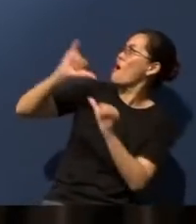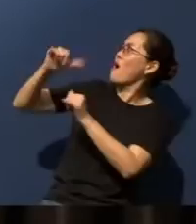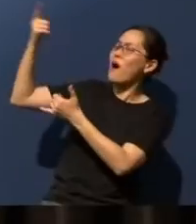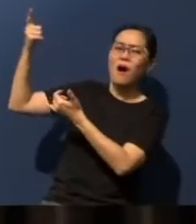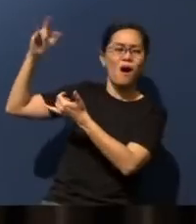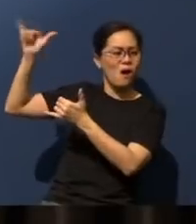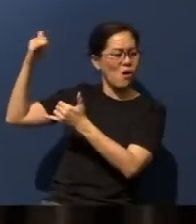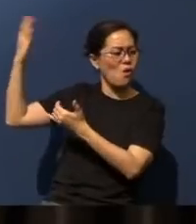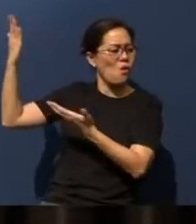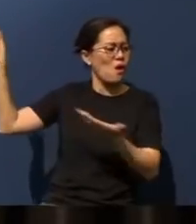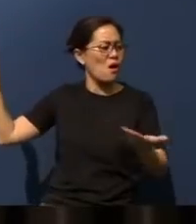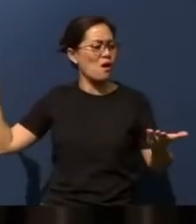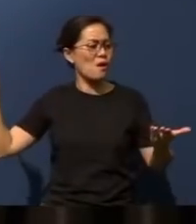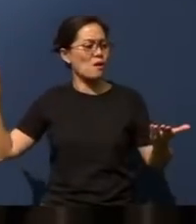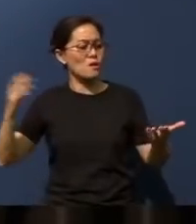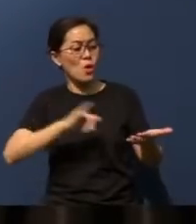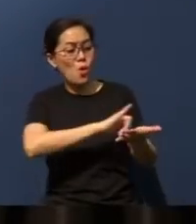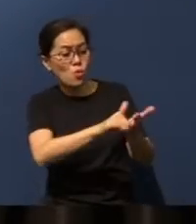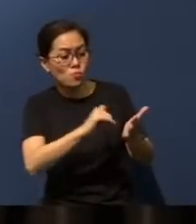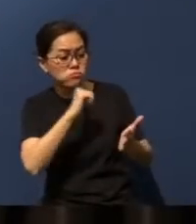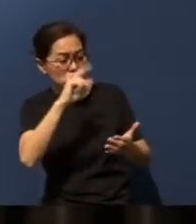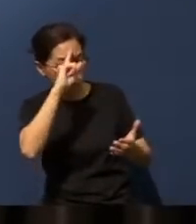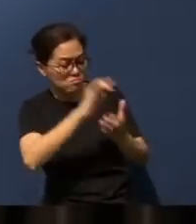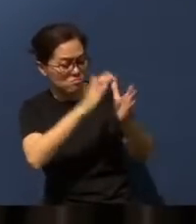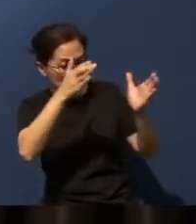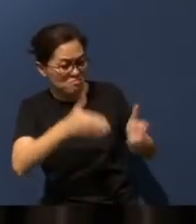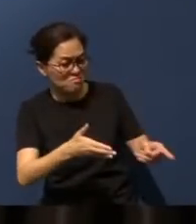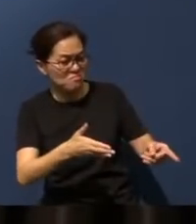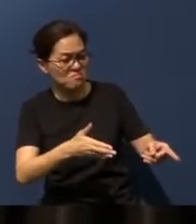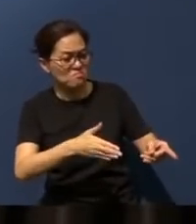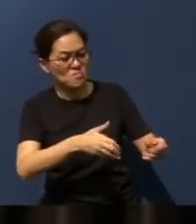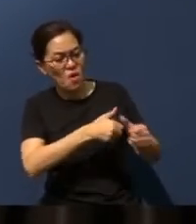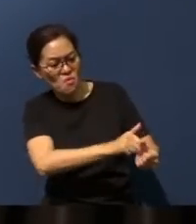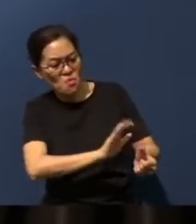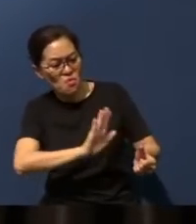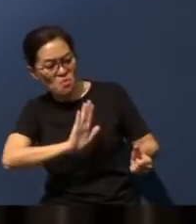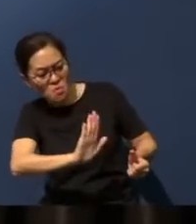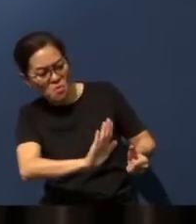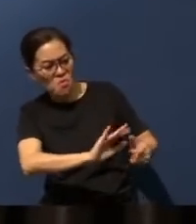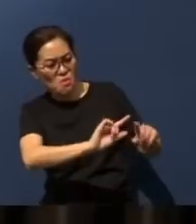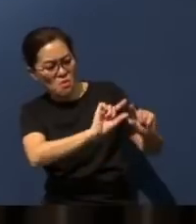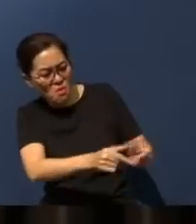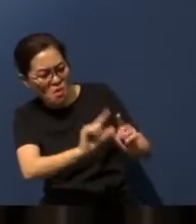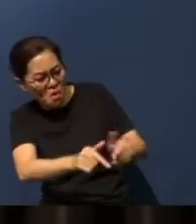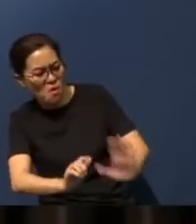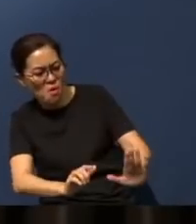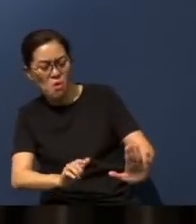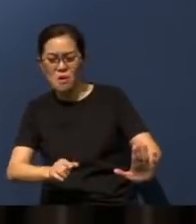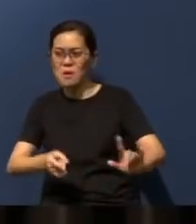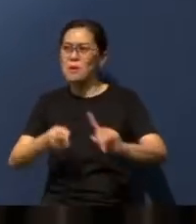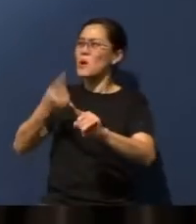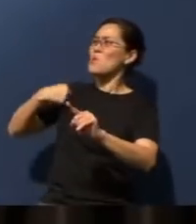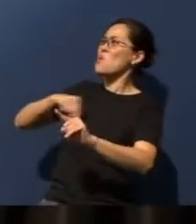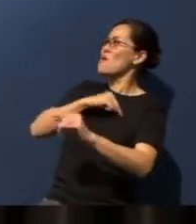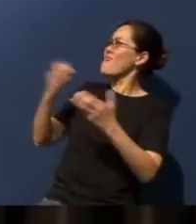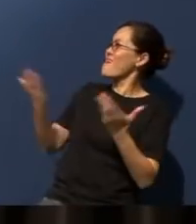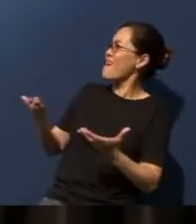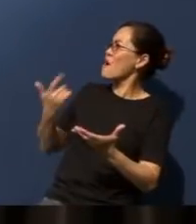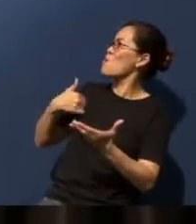The unbelievers may walk in the name of their gods, but we - we who are here - we will walk in the